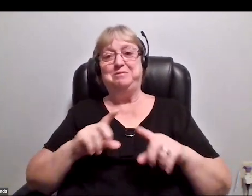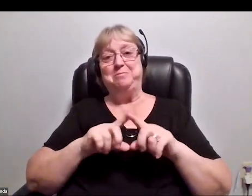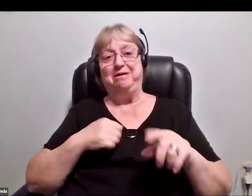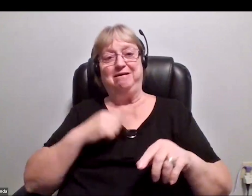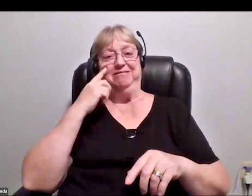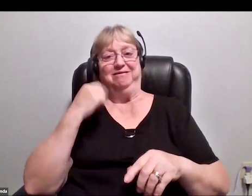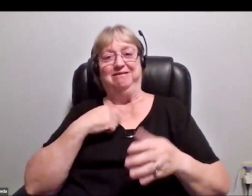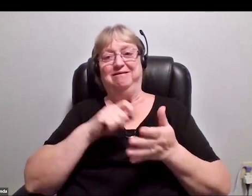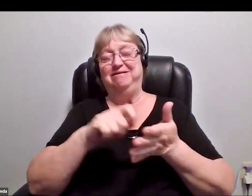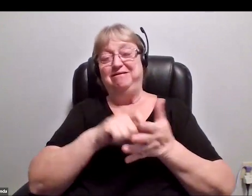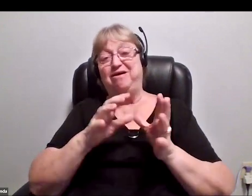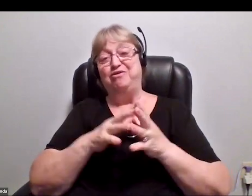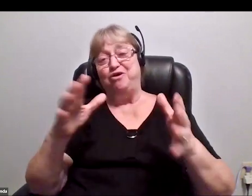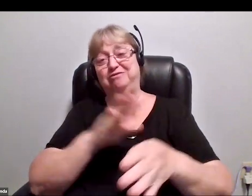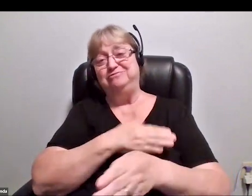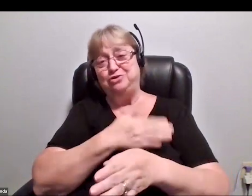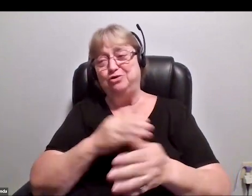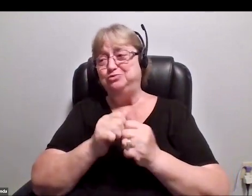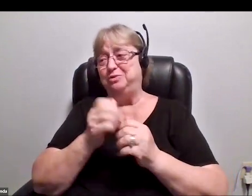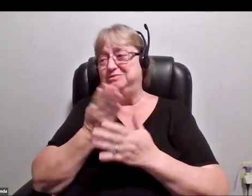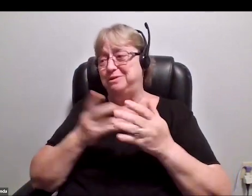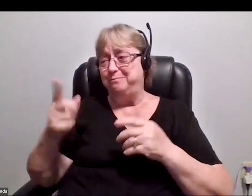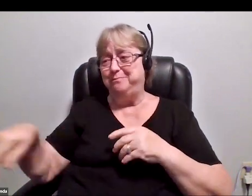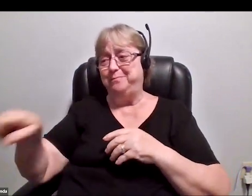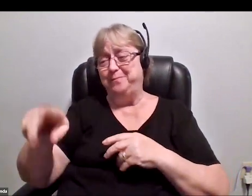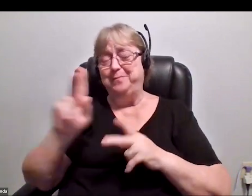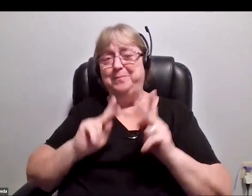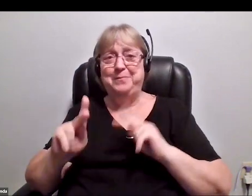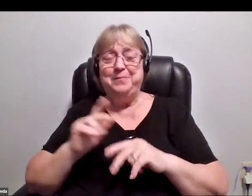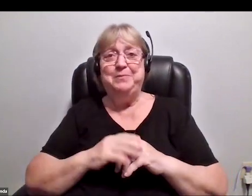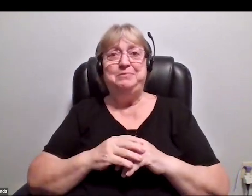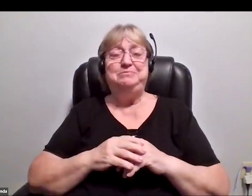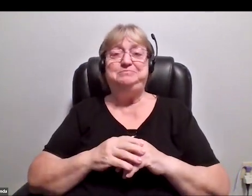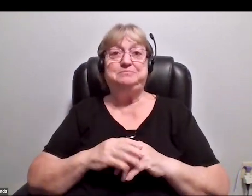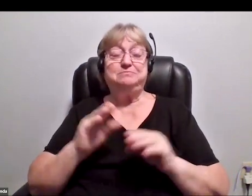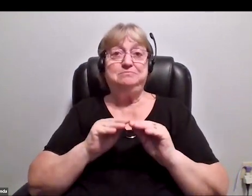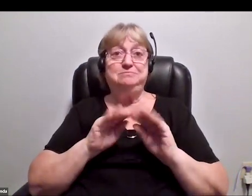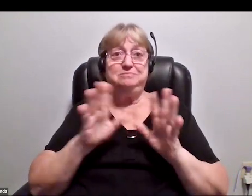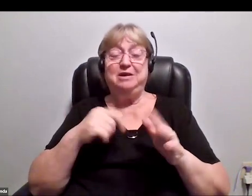We wrote a bunch of songs with some of the people there, and I was obviously telling them about my trip to space,